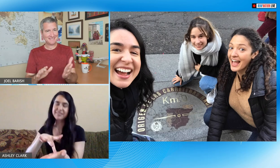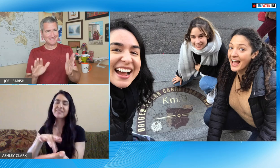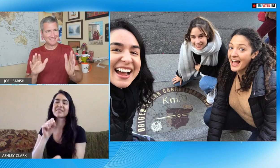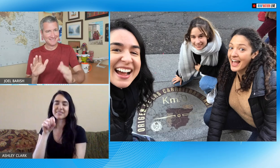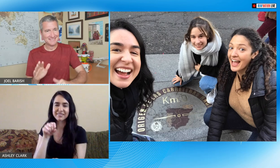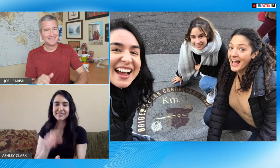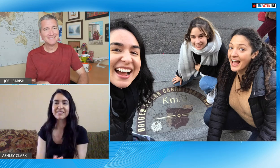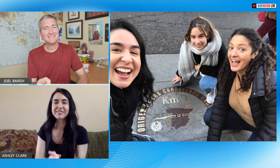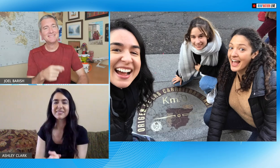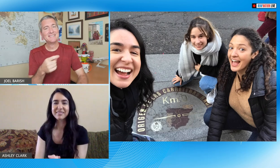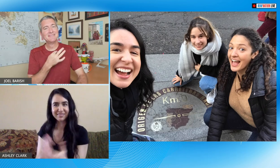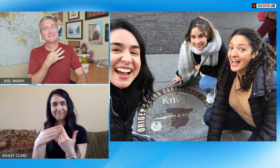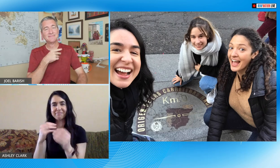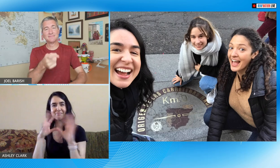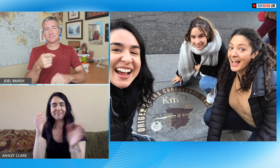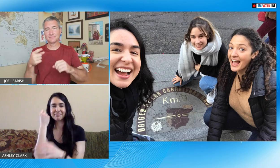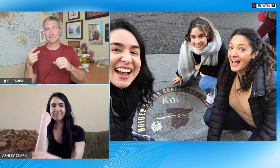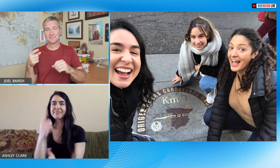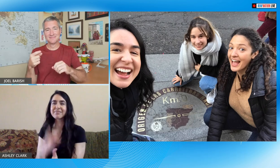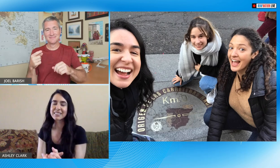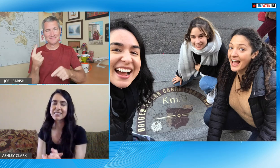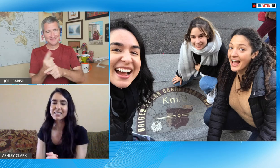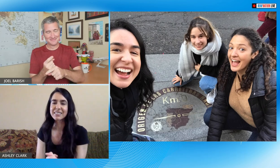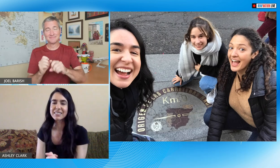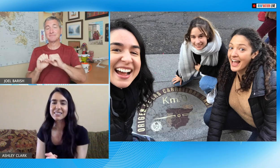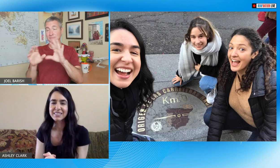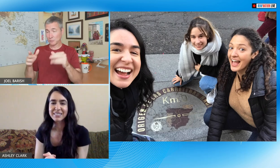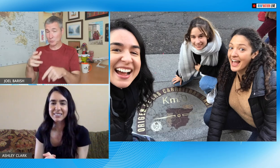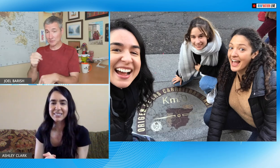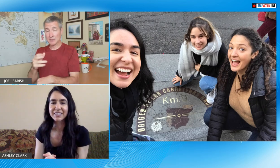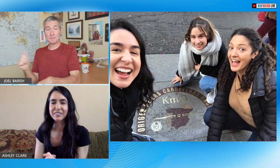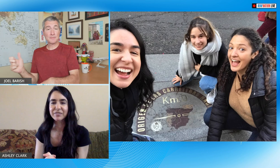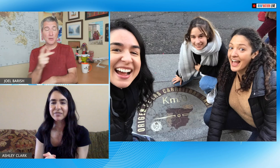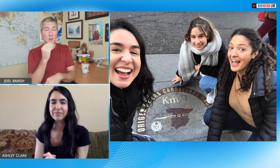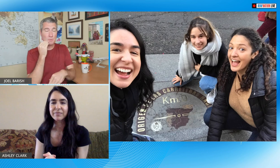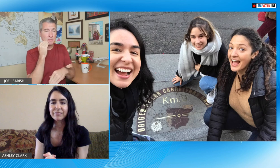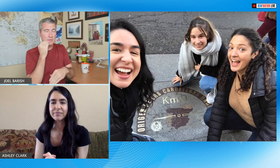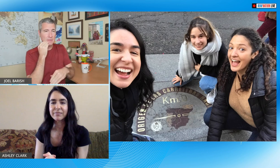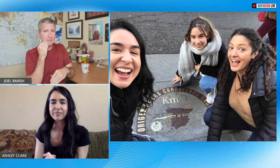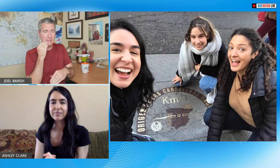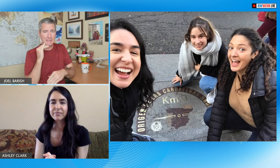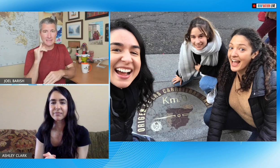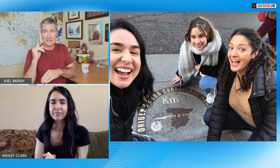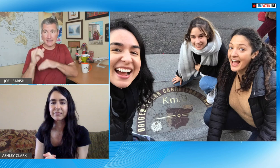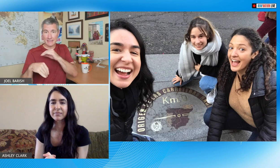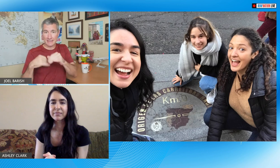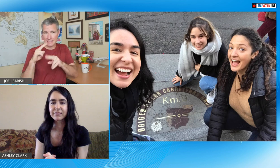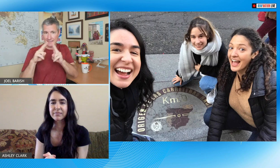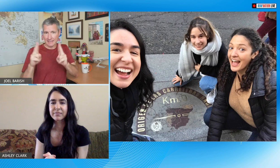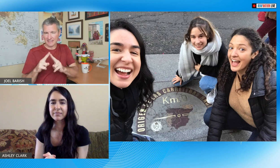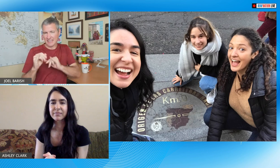of Spain exactly it was so clear it is clear so then you come back home and